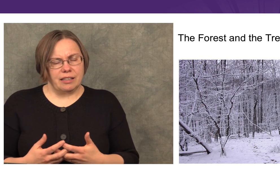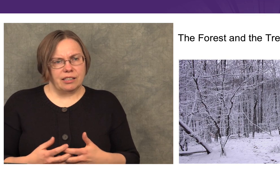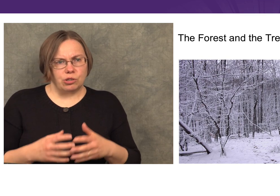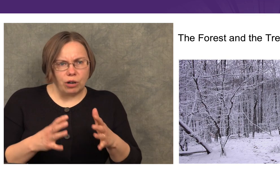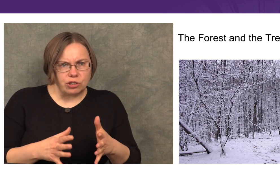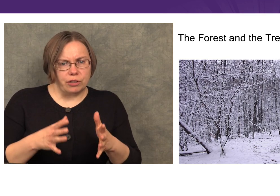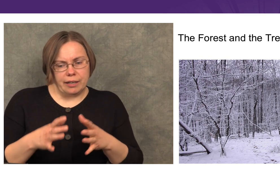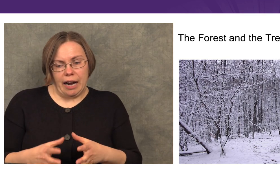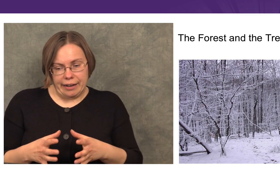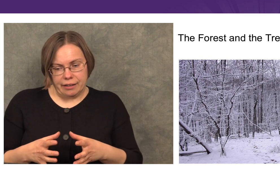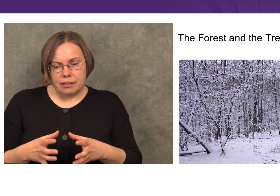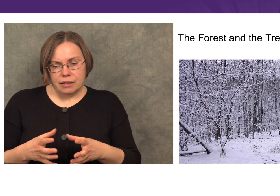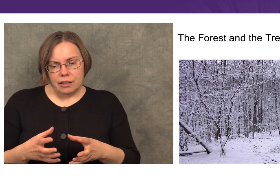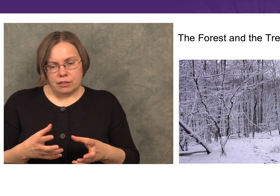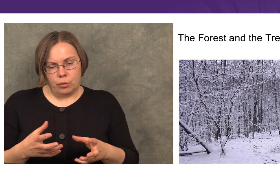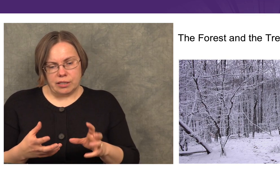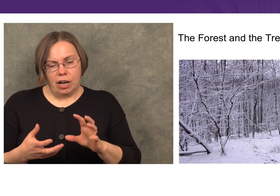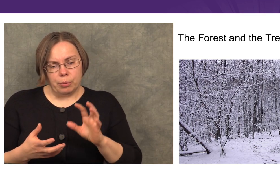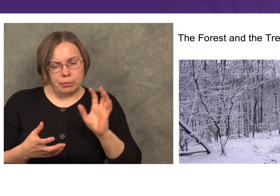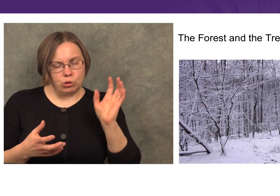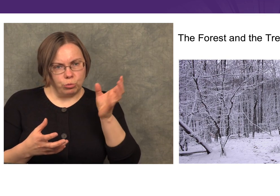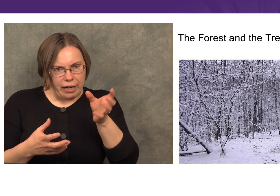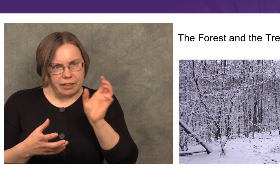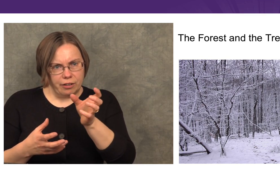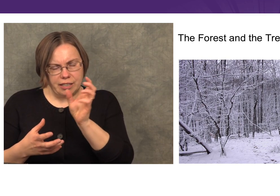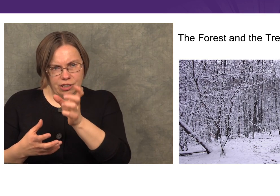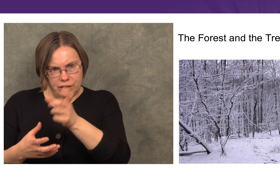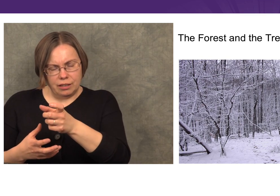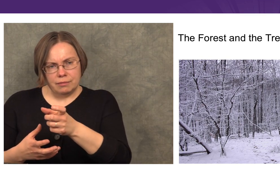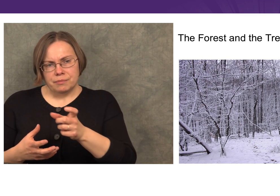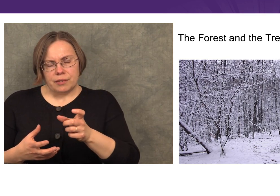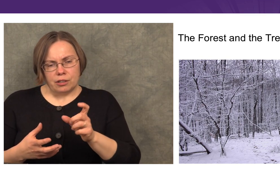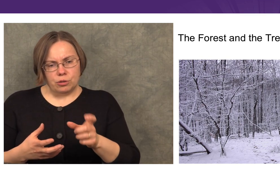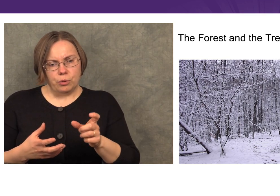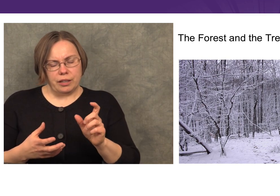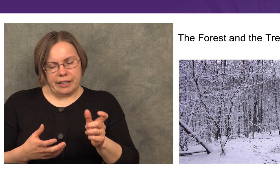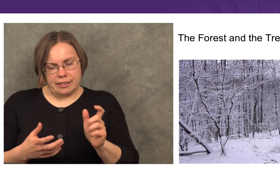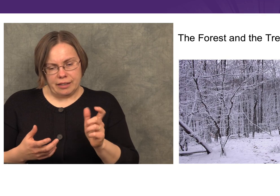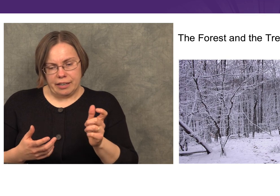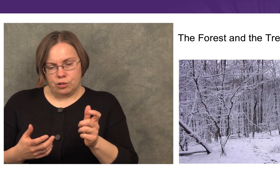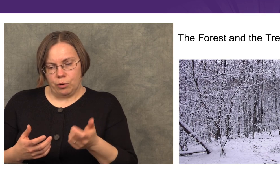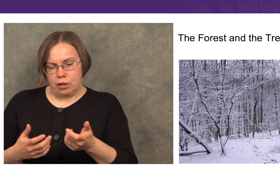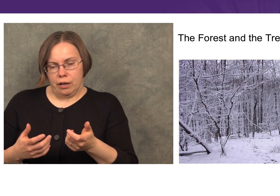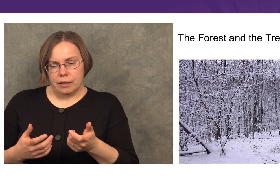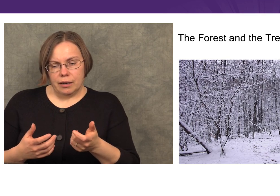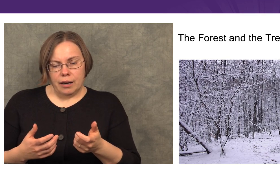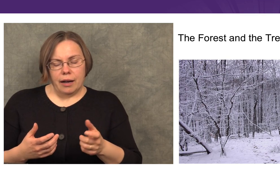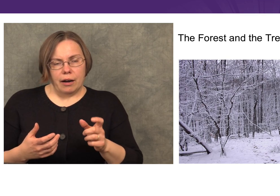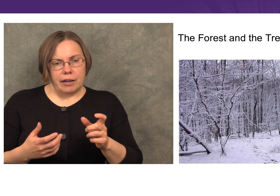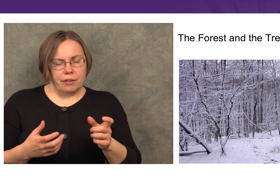that is structured and guided so as to help them direct their attention to the things that they need to work on,